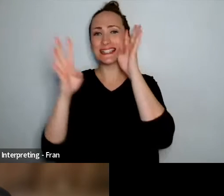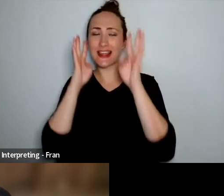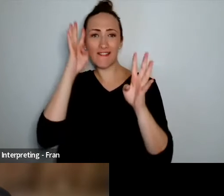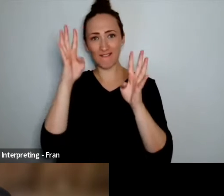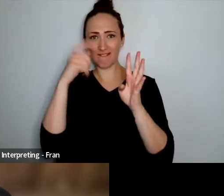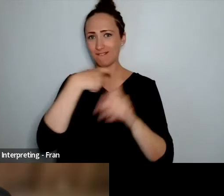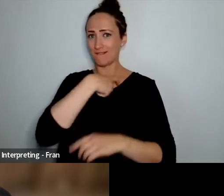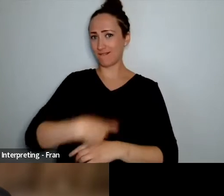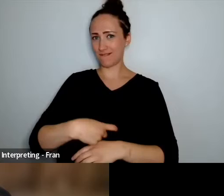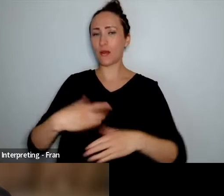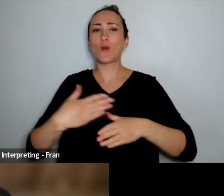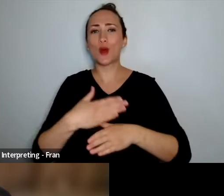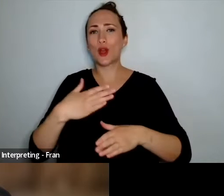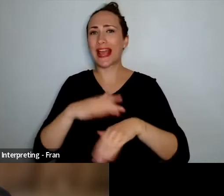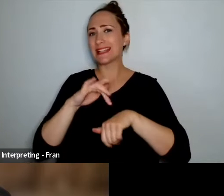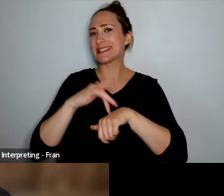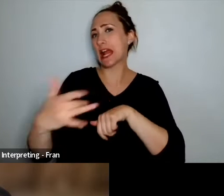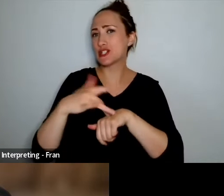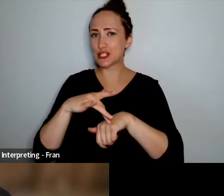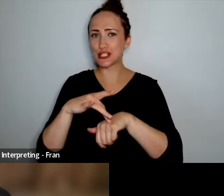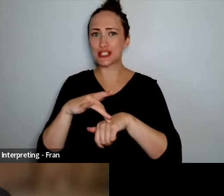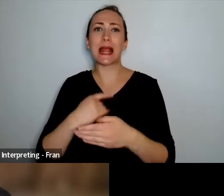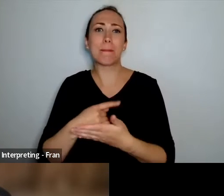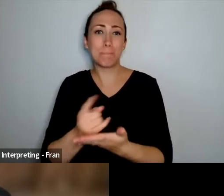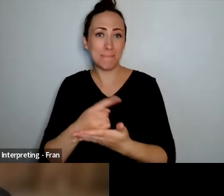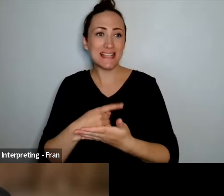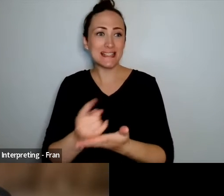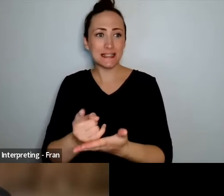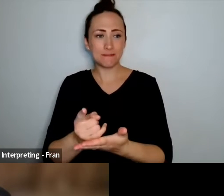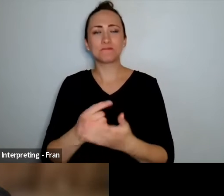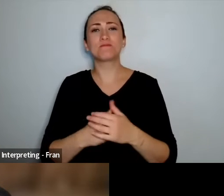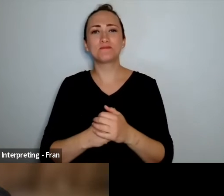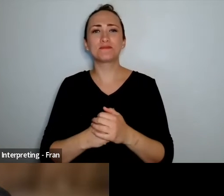description - I have long brown curly hair which is tied up in a bun so you can't see it I'm wearing